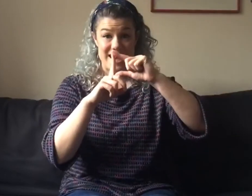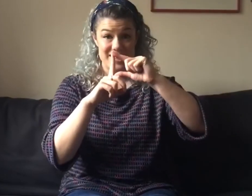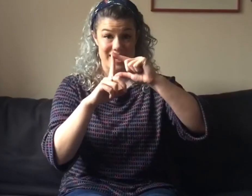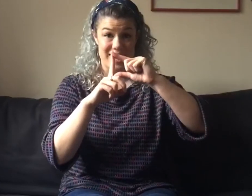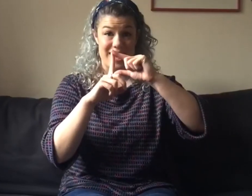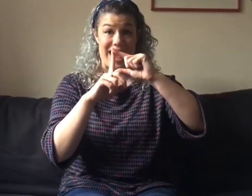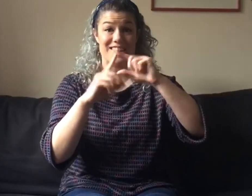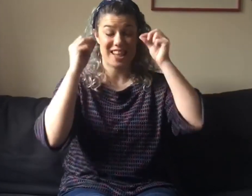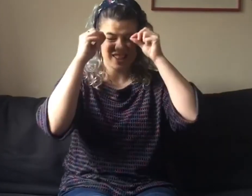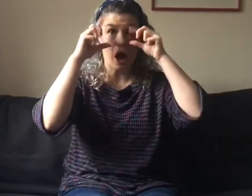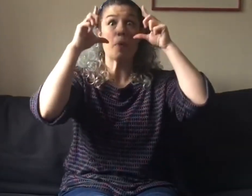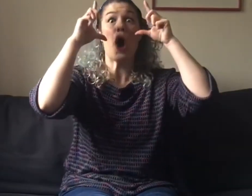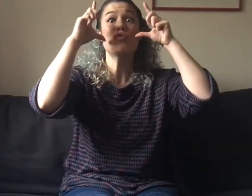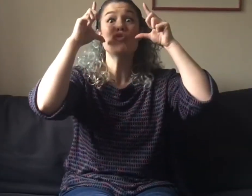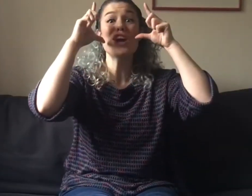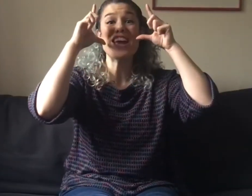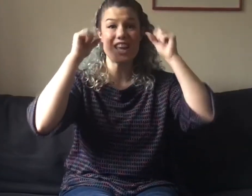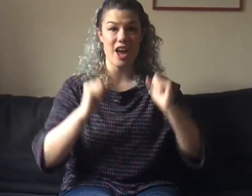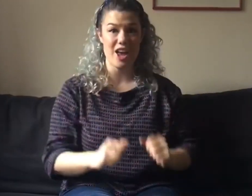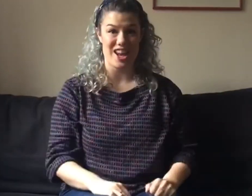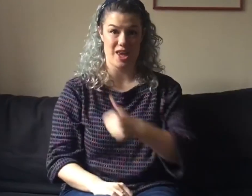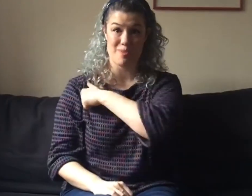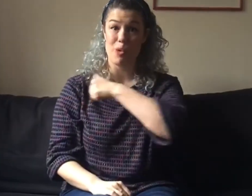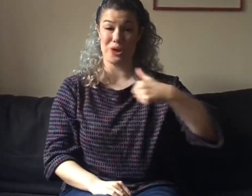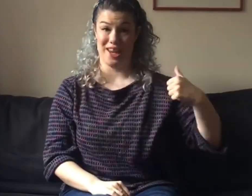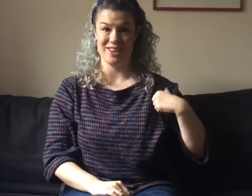Daisy had to get up really early in the morning